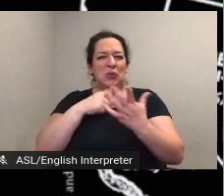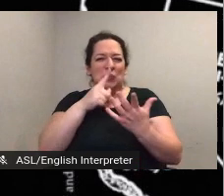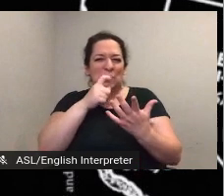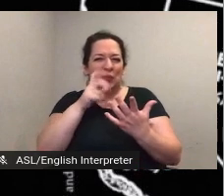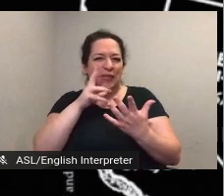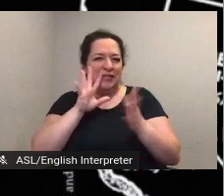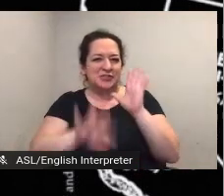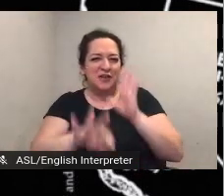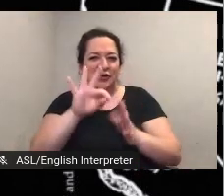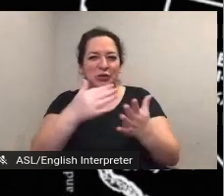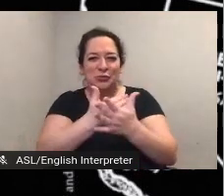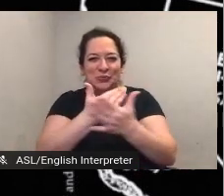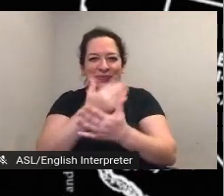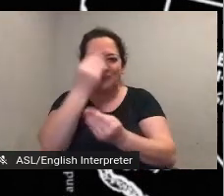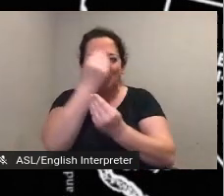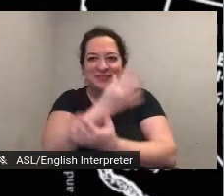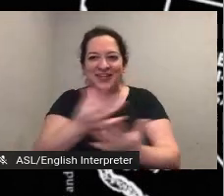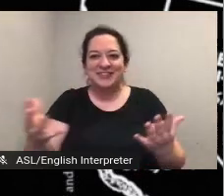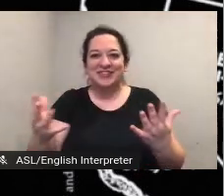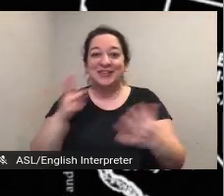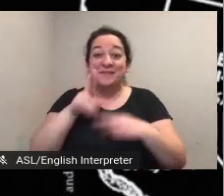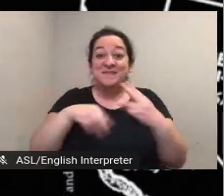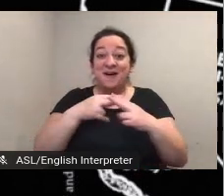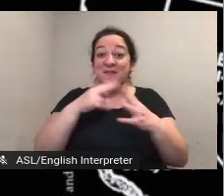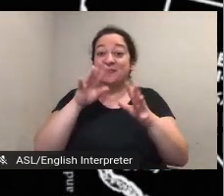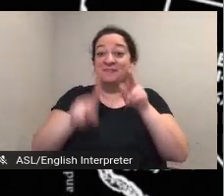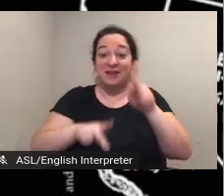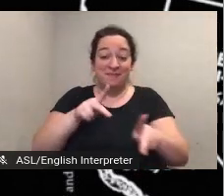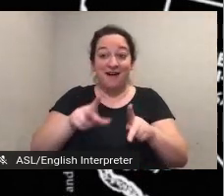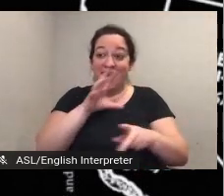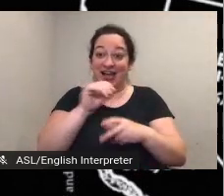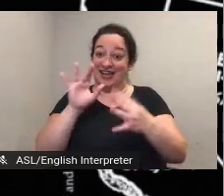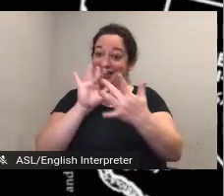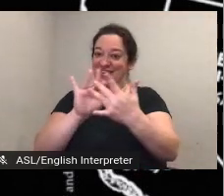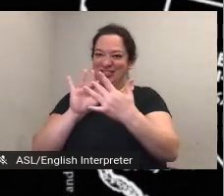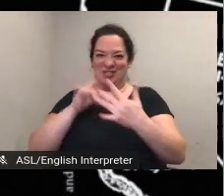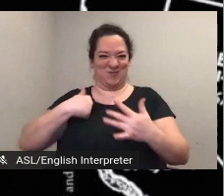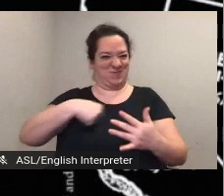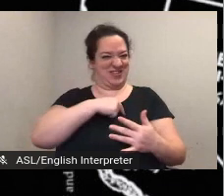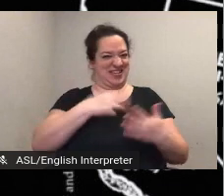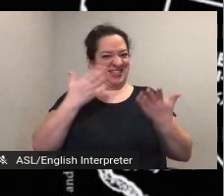people and connections we didn't know even existed we found that the access